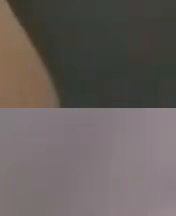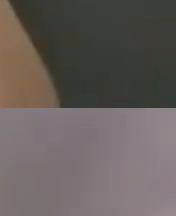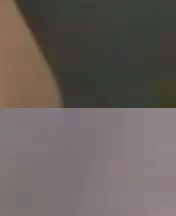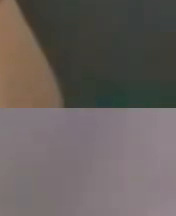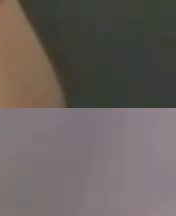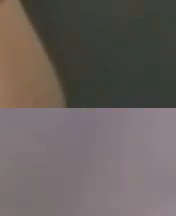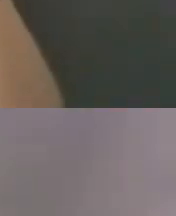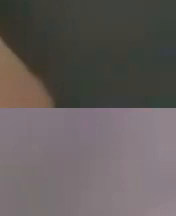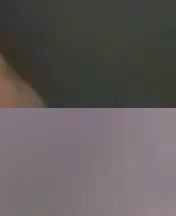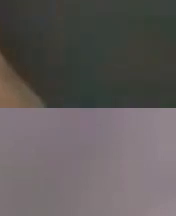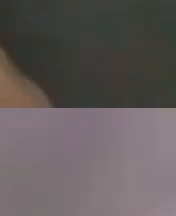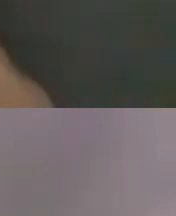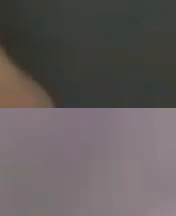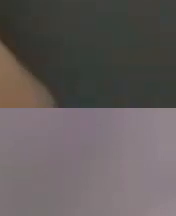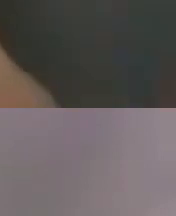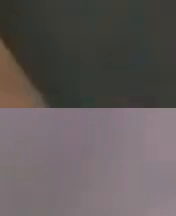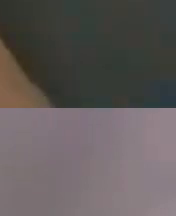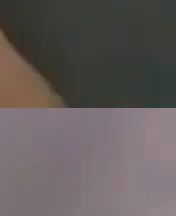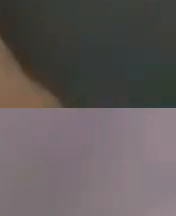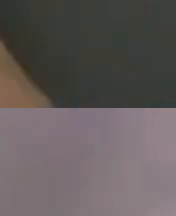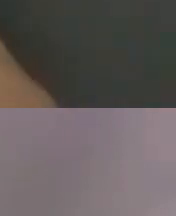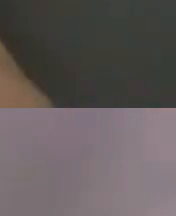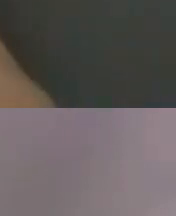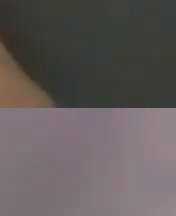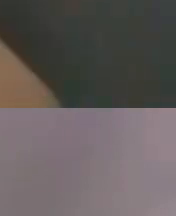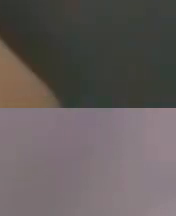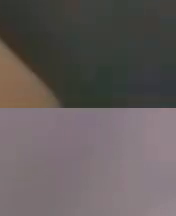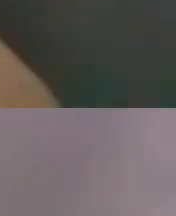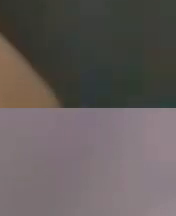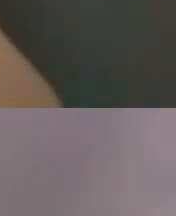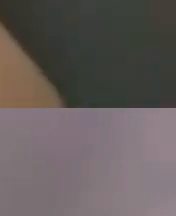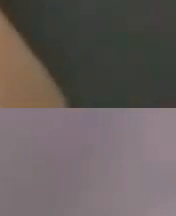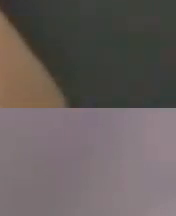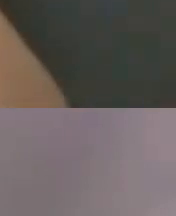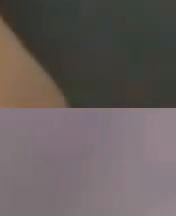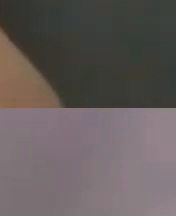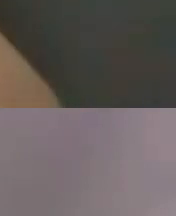I know several of the ones that were mentioned I know able United will be there so um and and fast